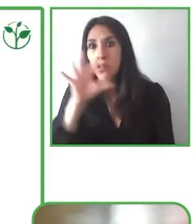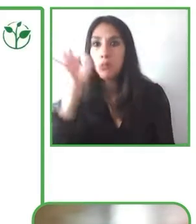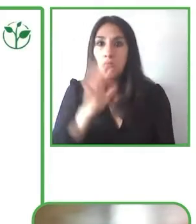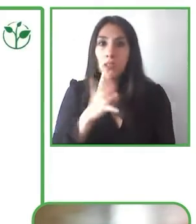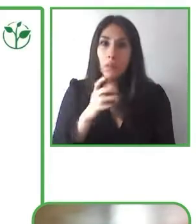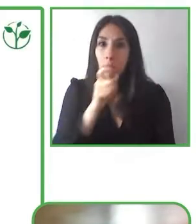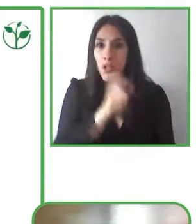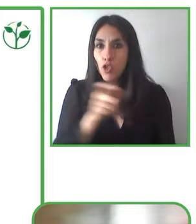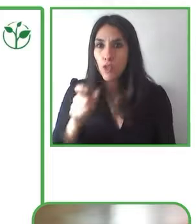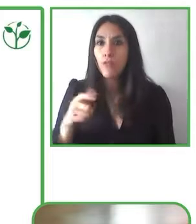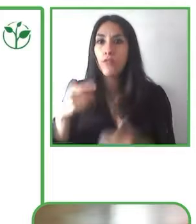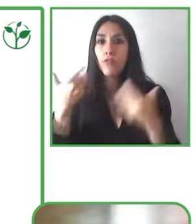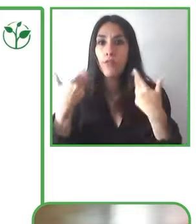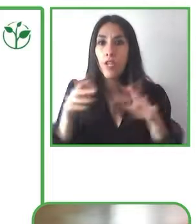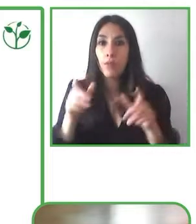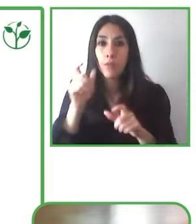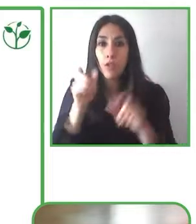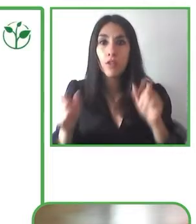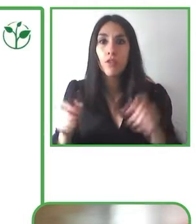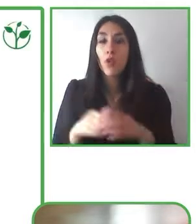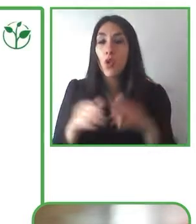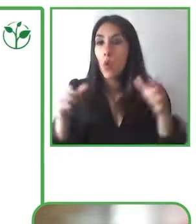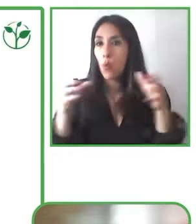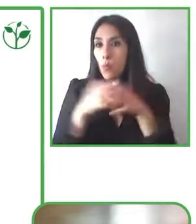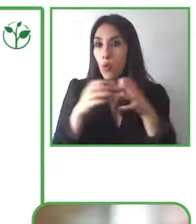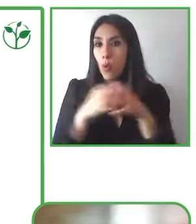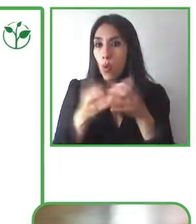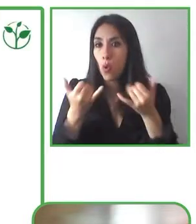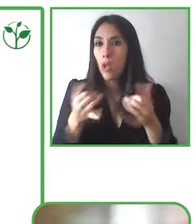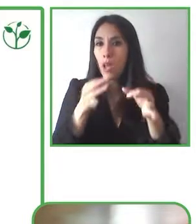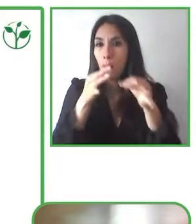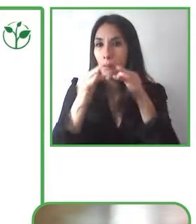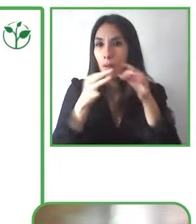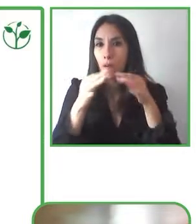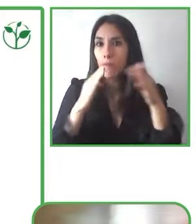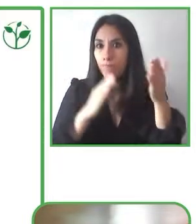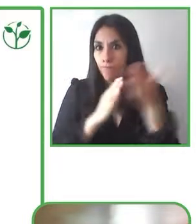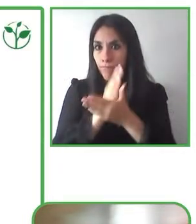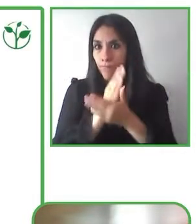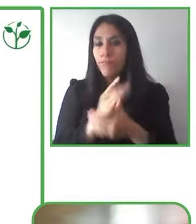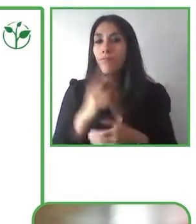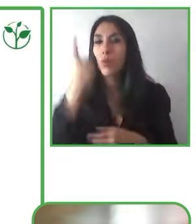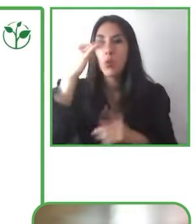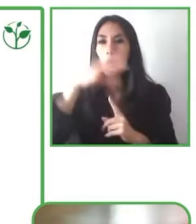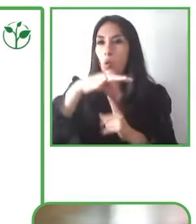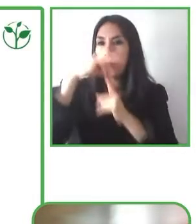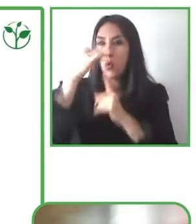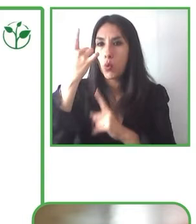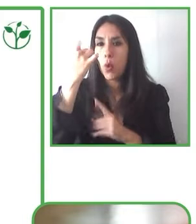necessary for 40 percent of the population when we thought about this, we're looking